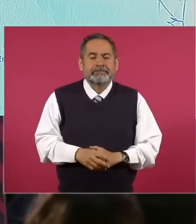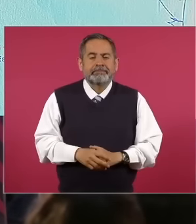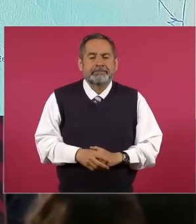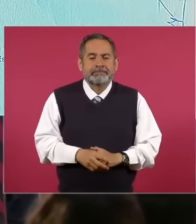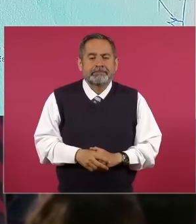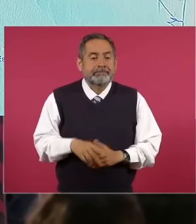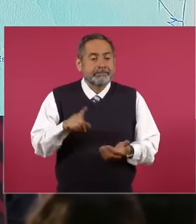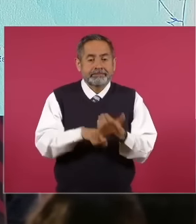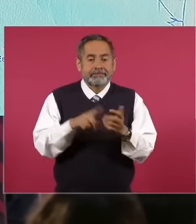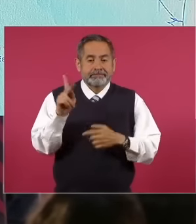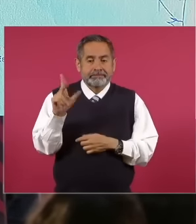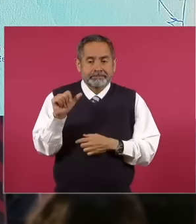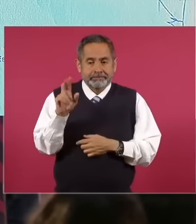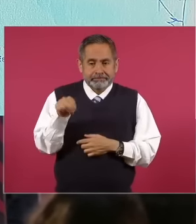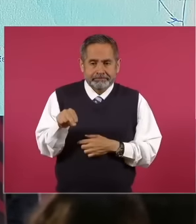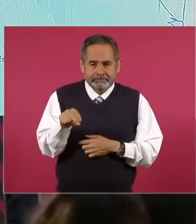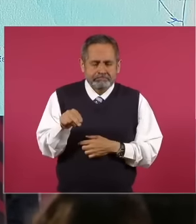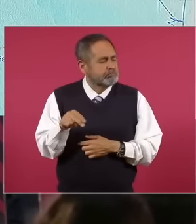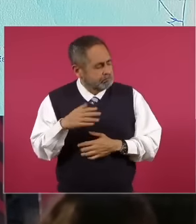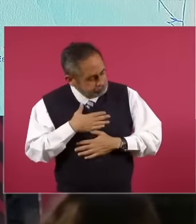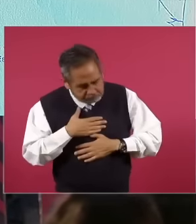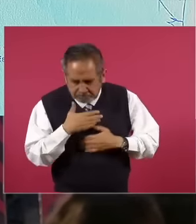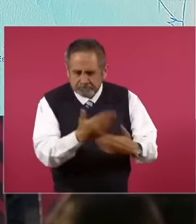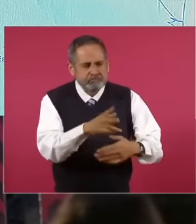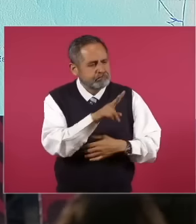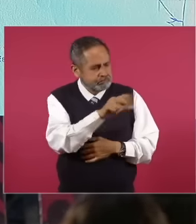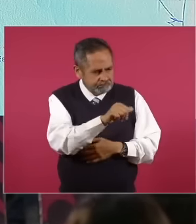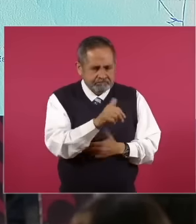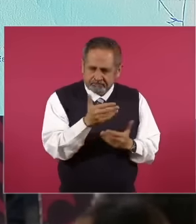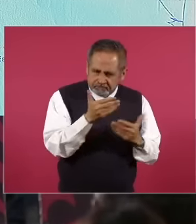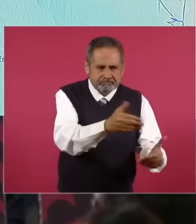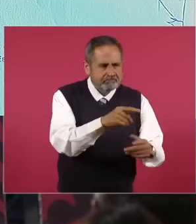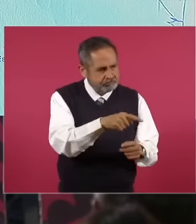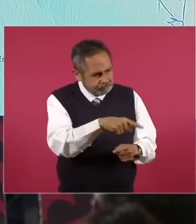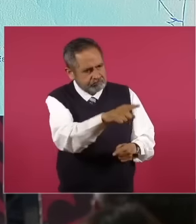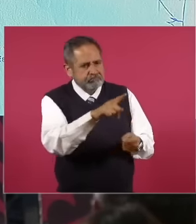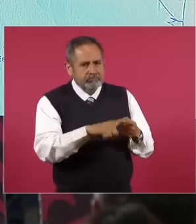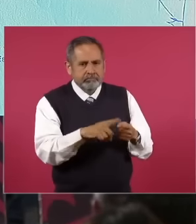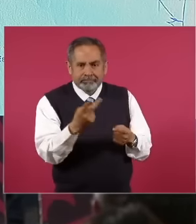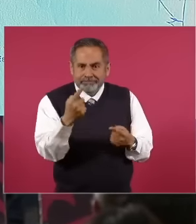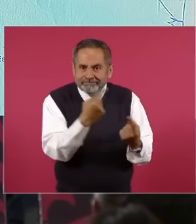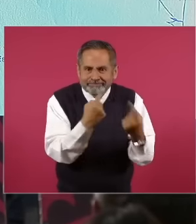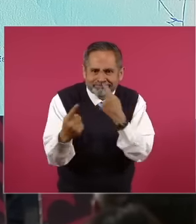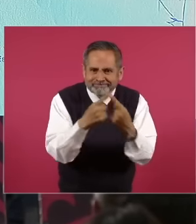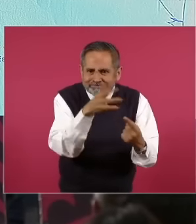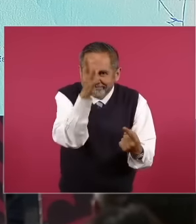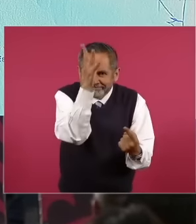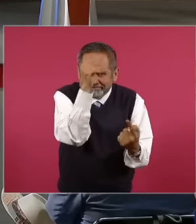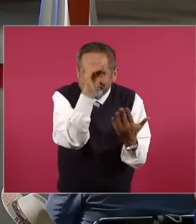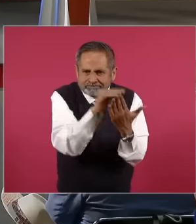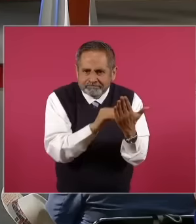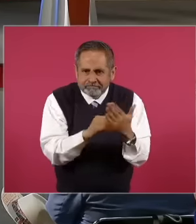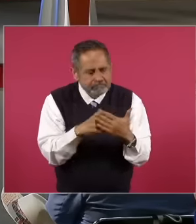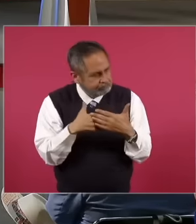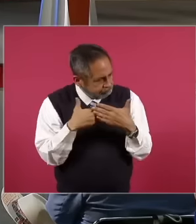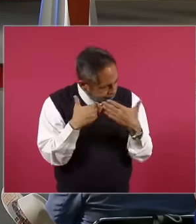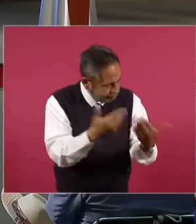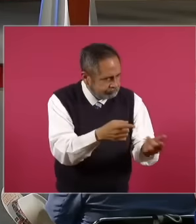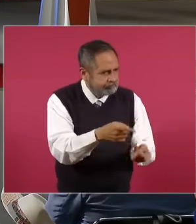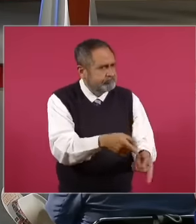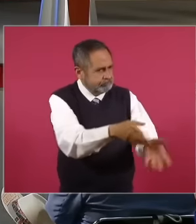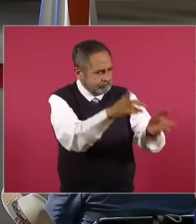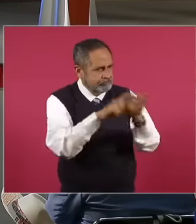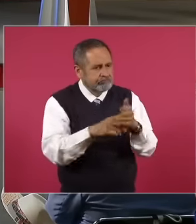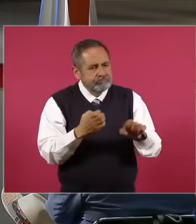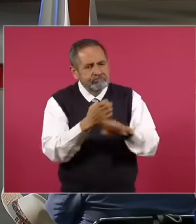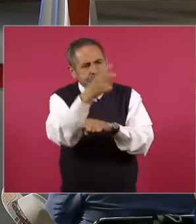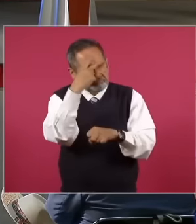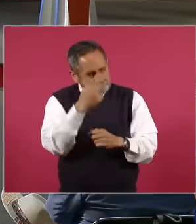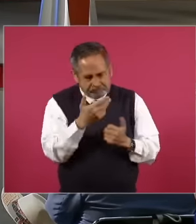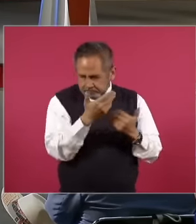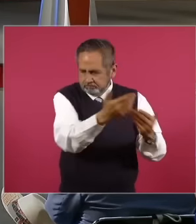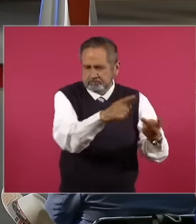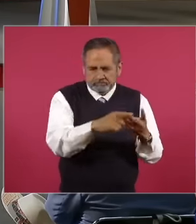through this agreement, the bread hosts the candidacies for the State of Mexico and Coahuila. What